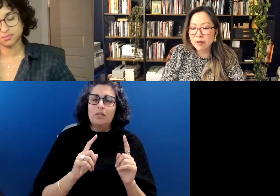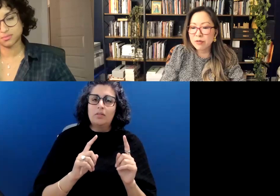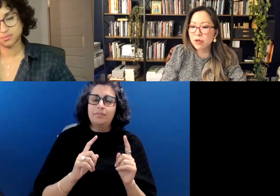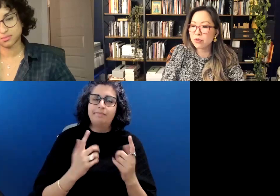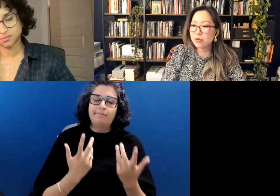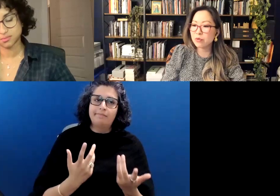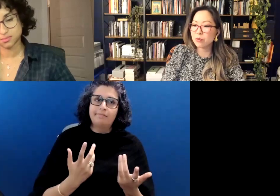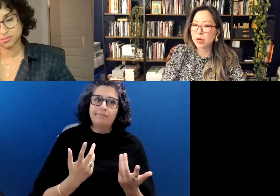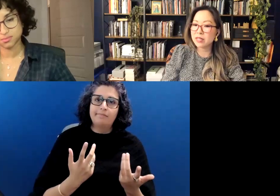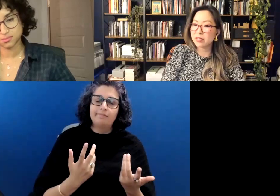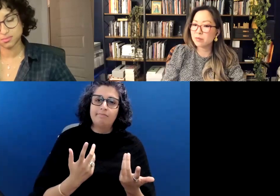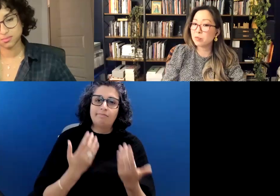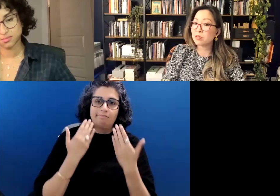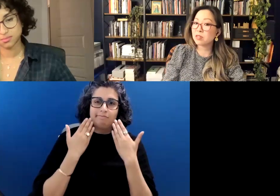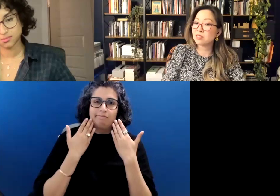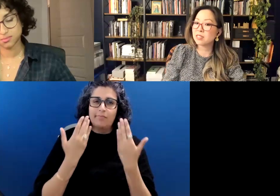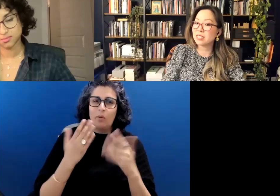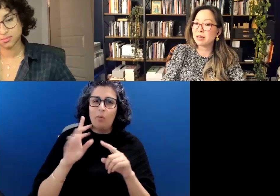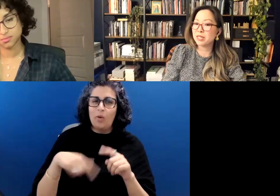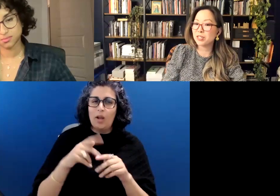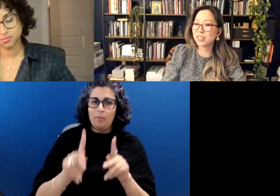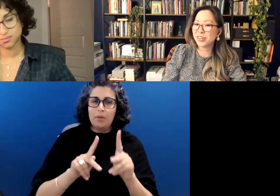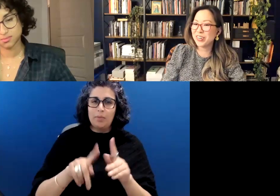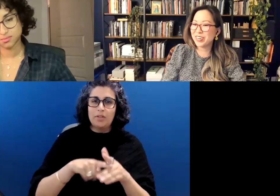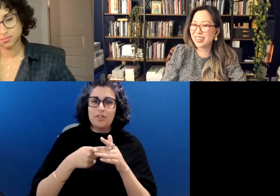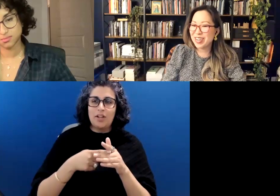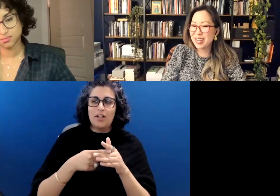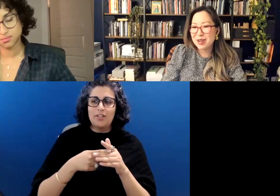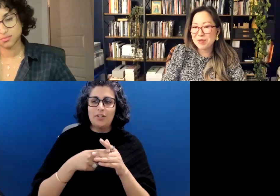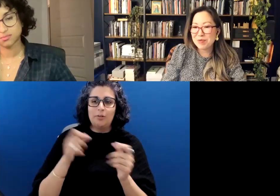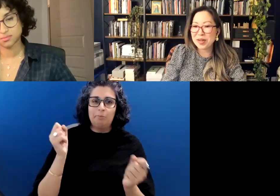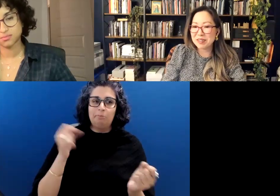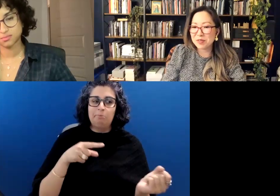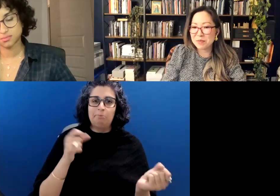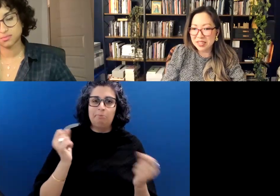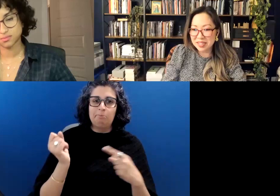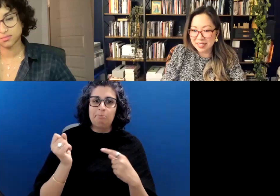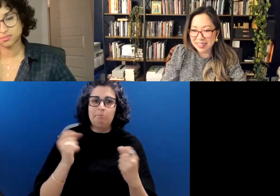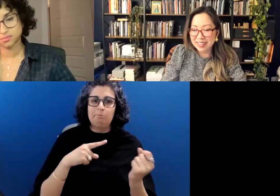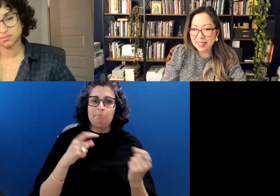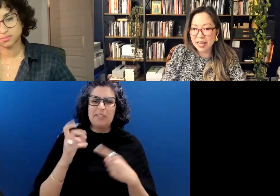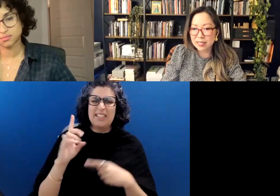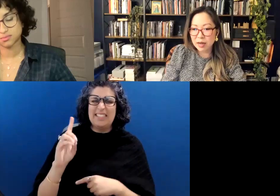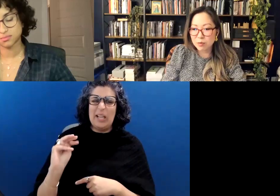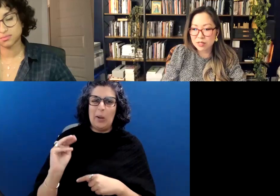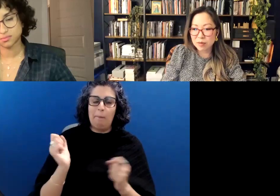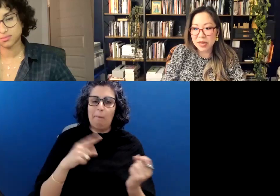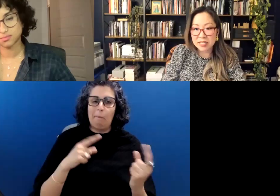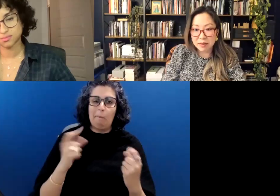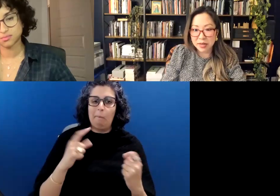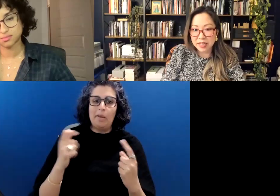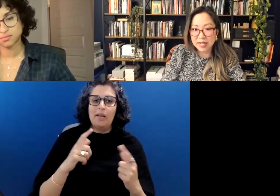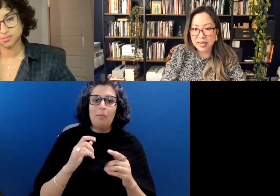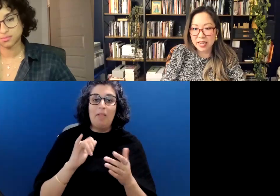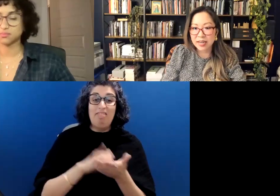I don't know when people started to DM each other, but for me that time was the pandemic,